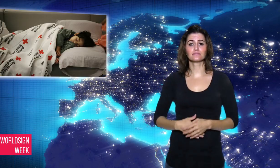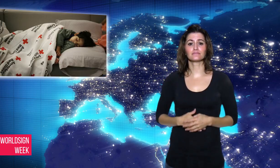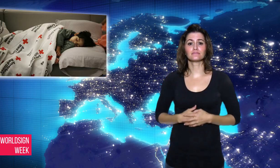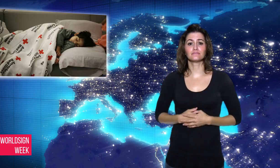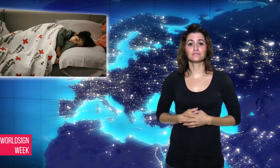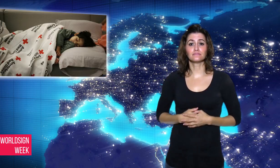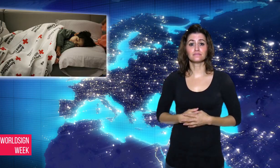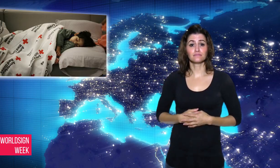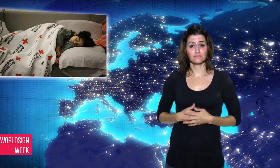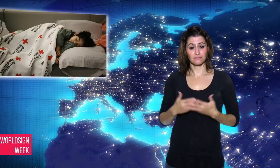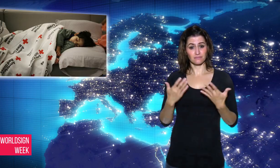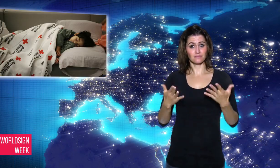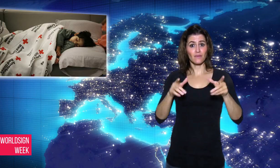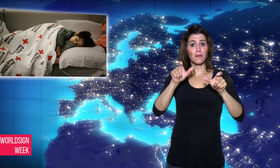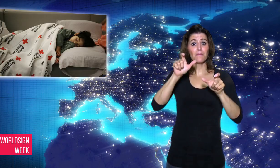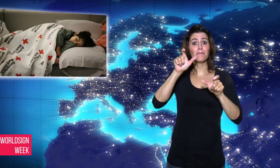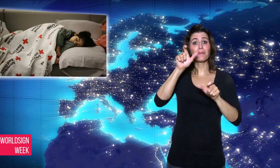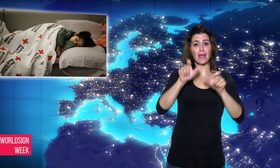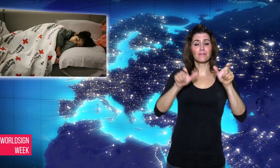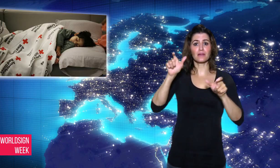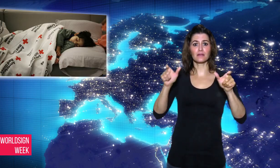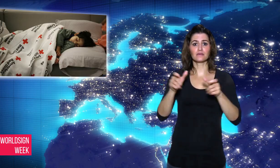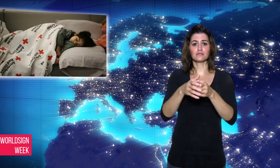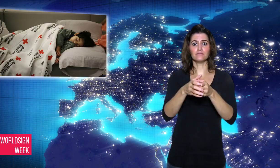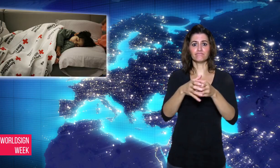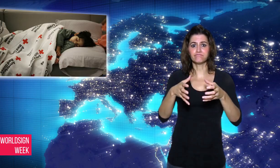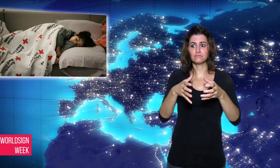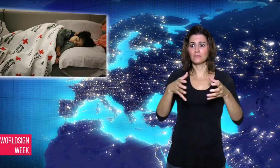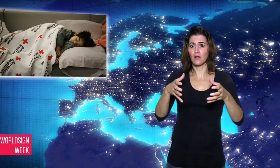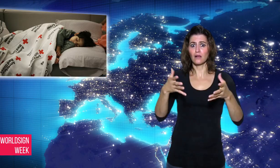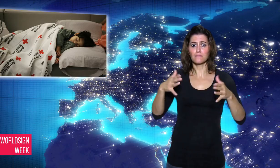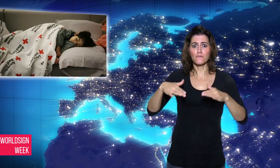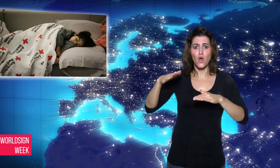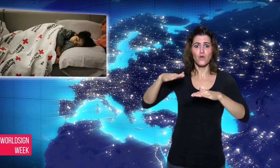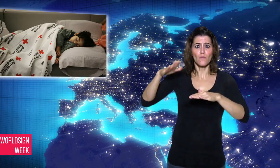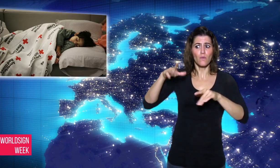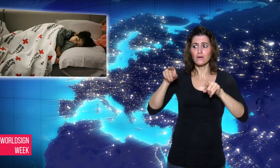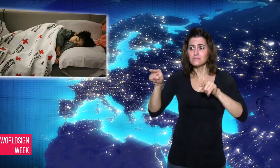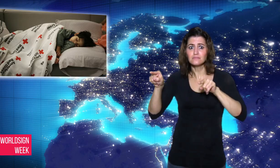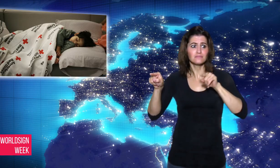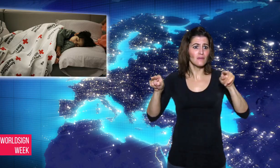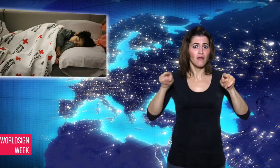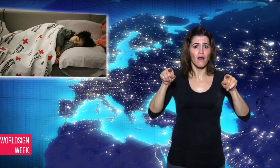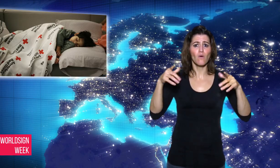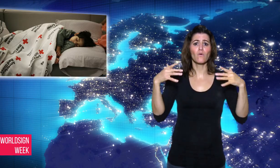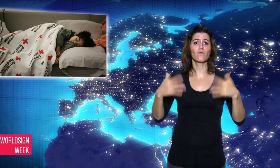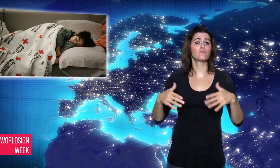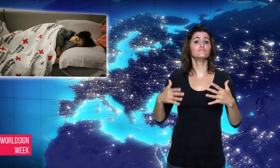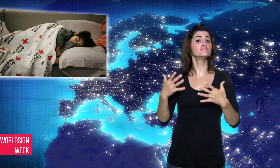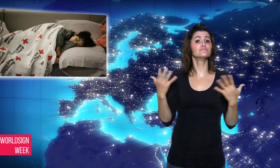been left homeless.